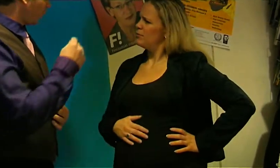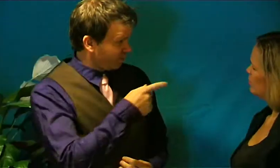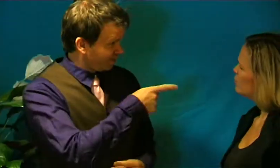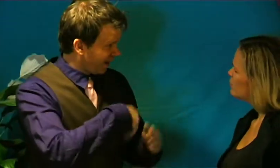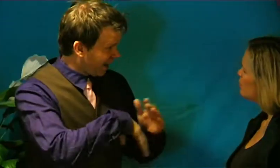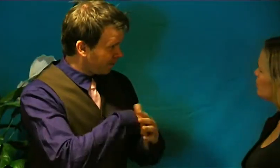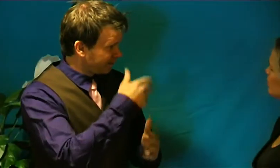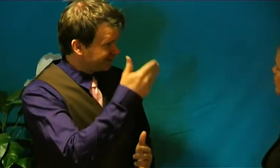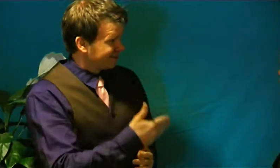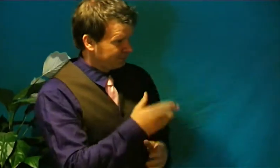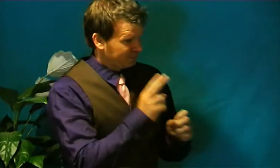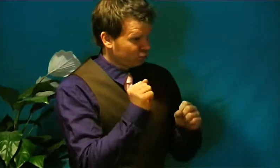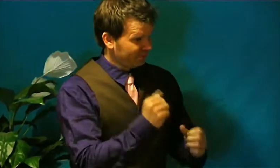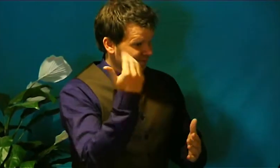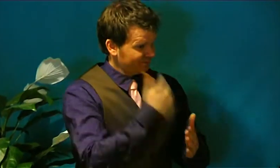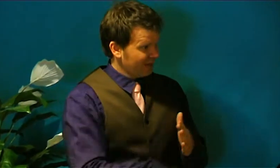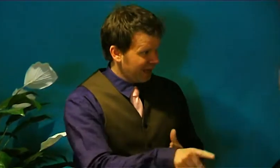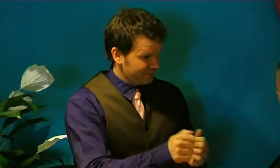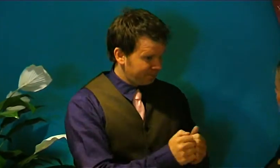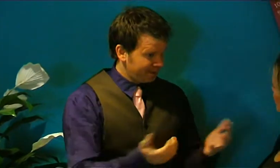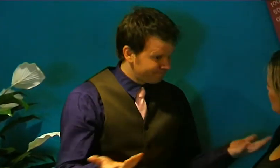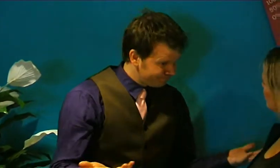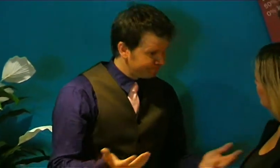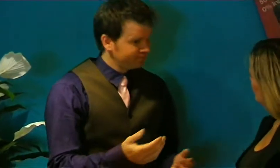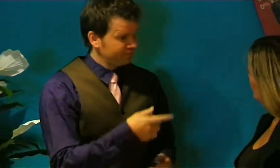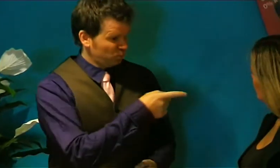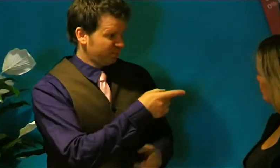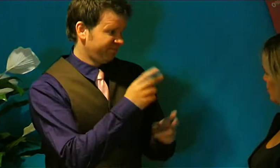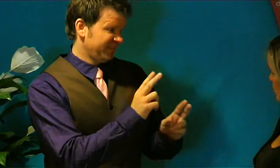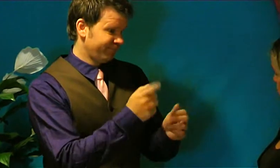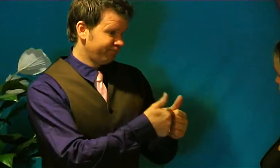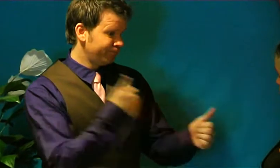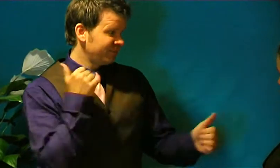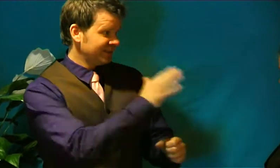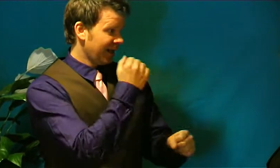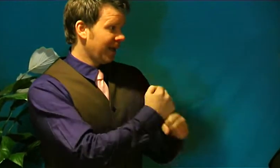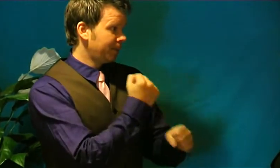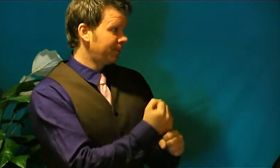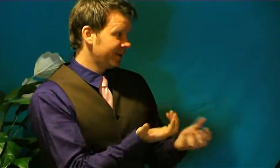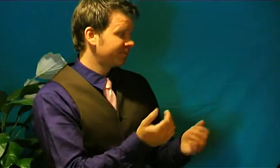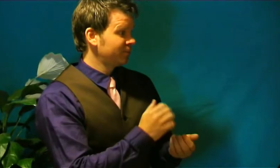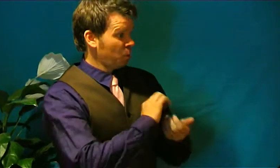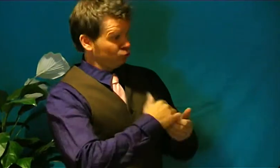The website isn't ready and you are behind your work.